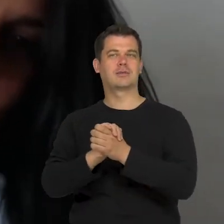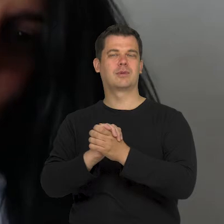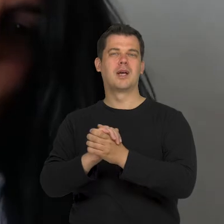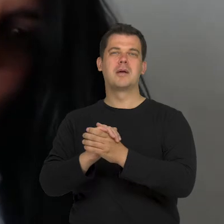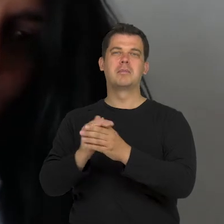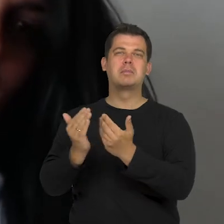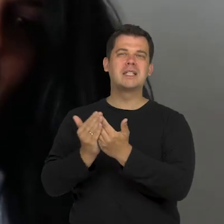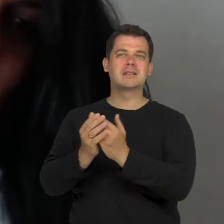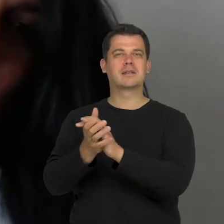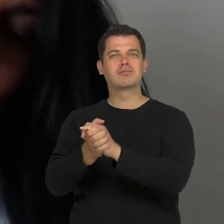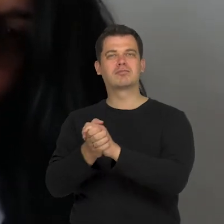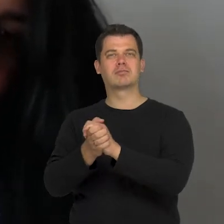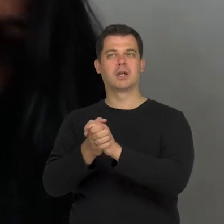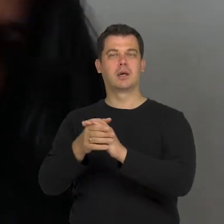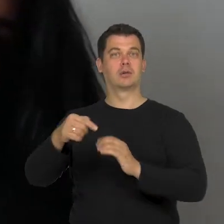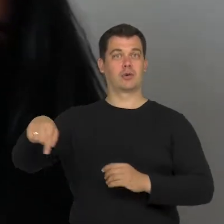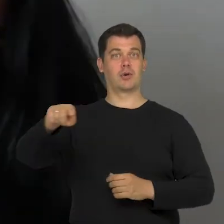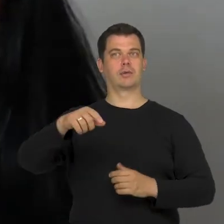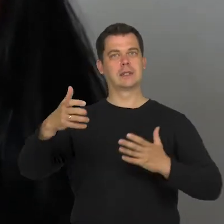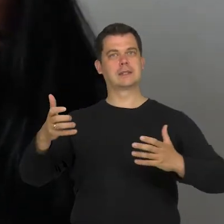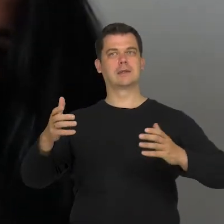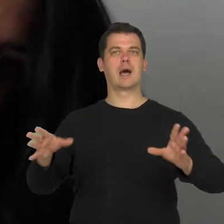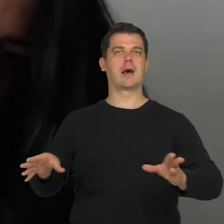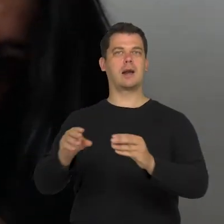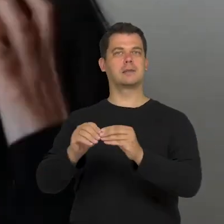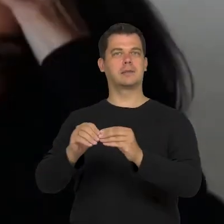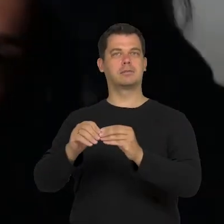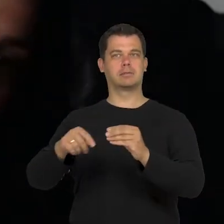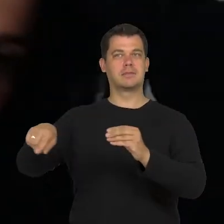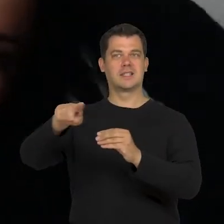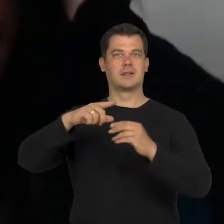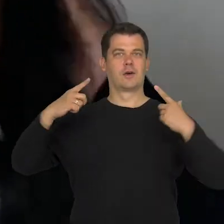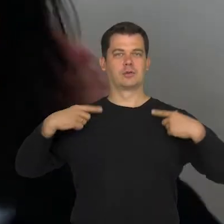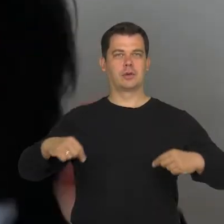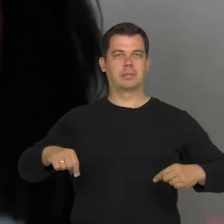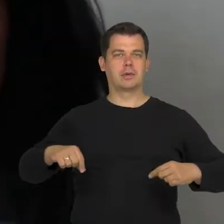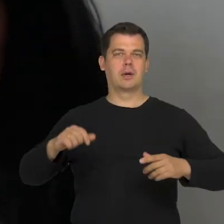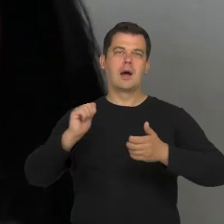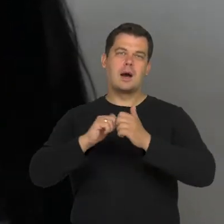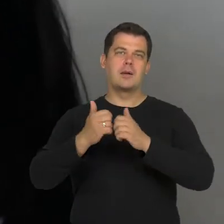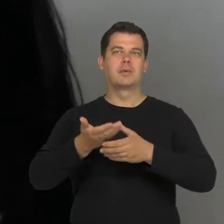who decides to be close with these people or just like the invitation to the exhibition